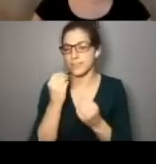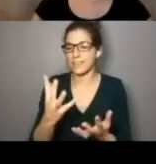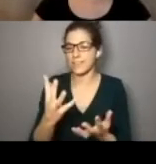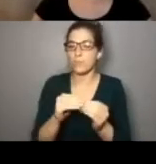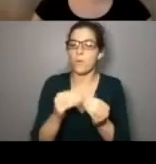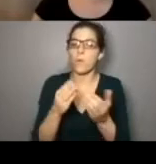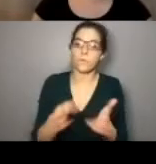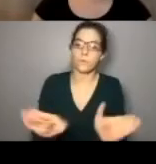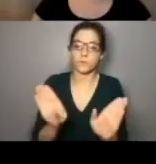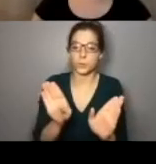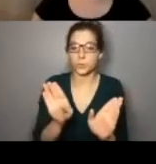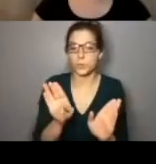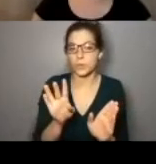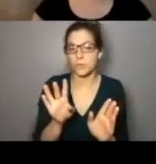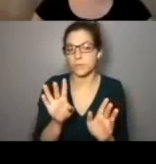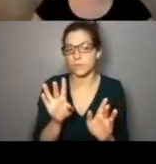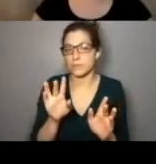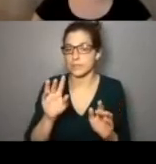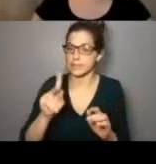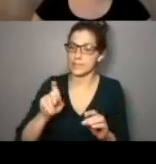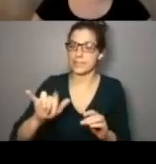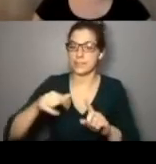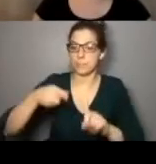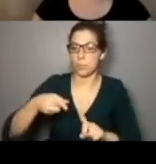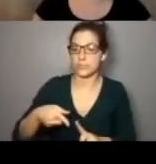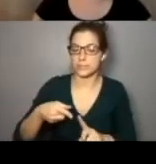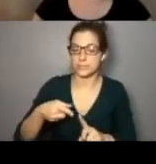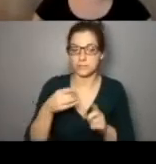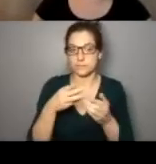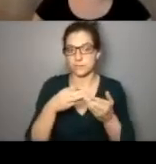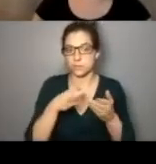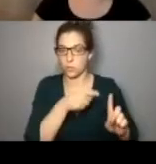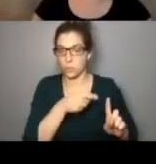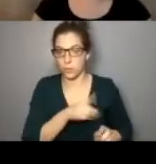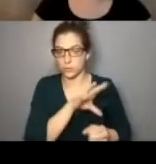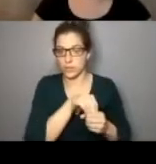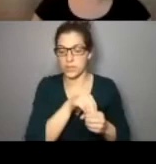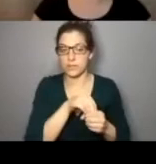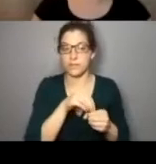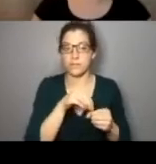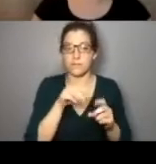And that can give you kind of an overview of the key points, general points